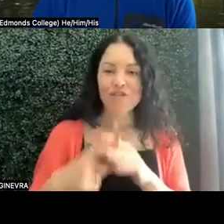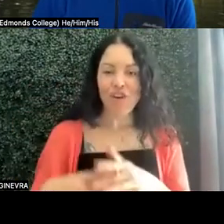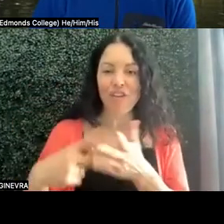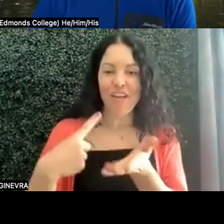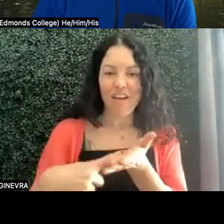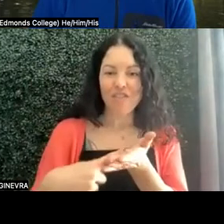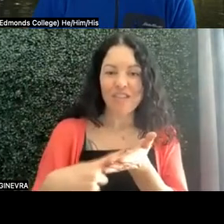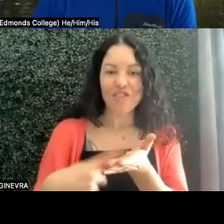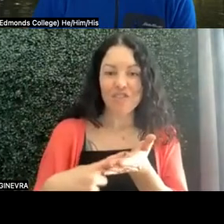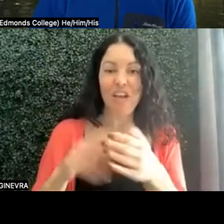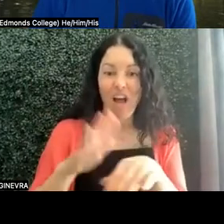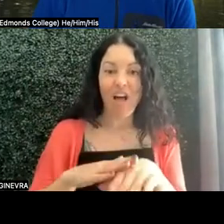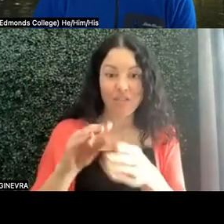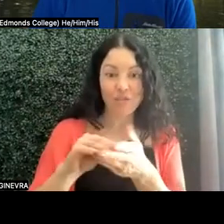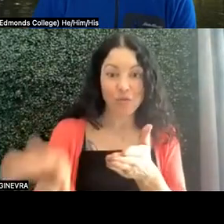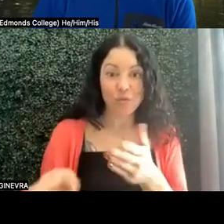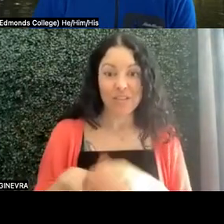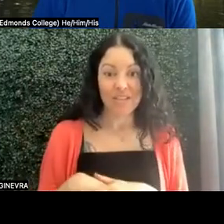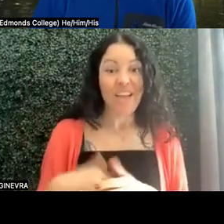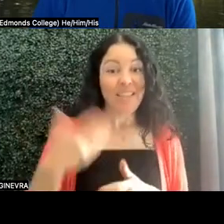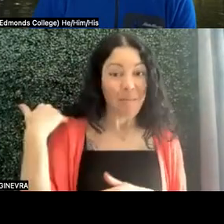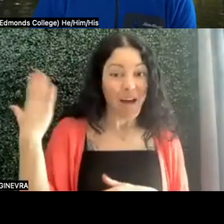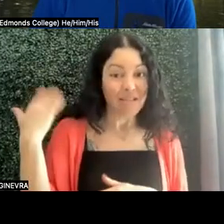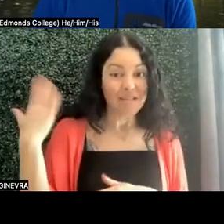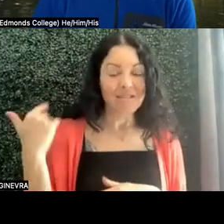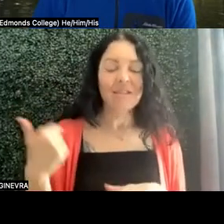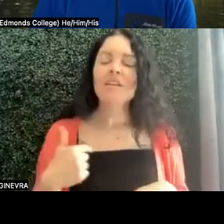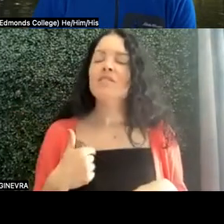on the student in the past. And what I would recommend is that if you